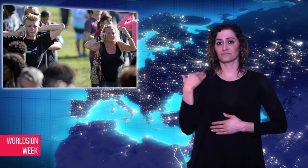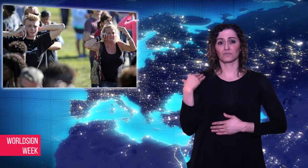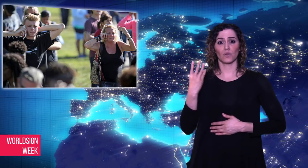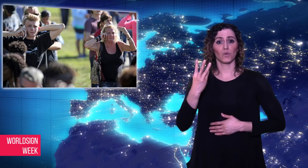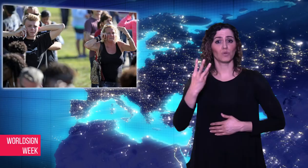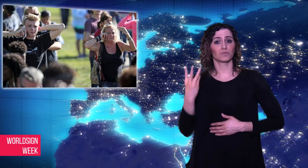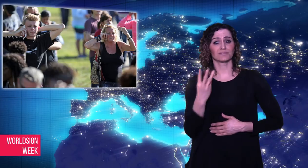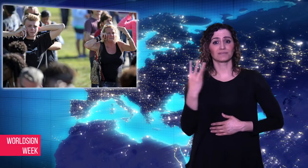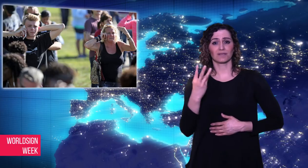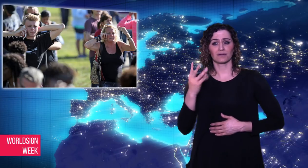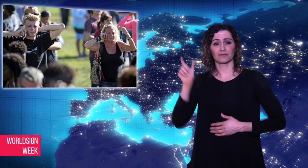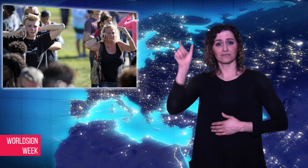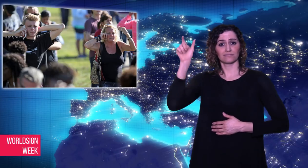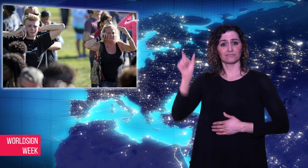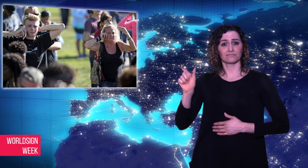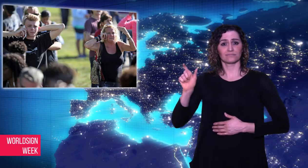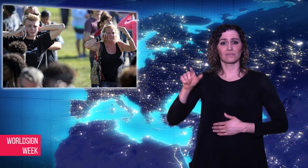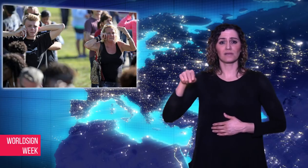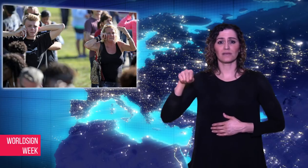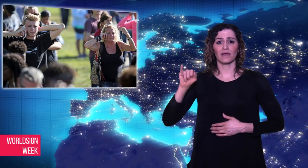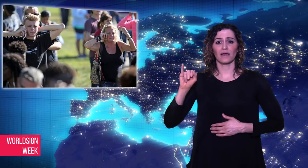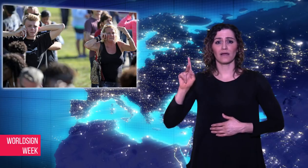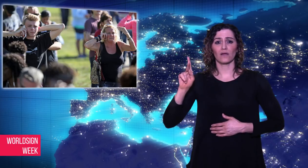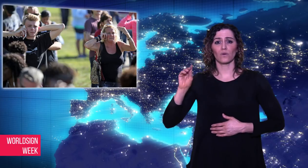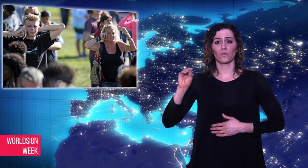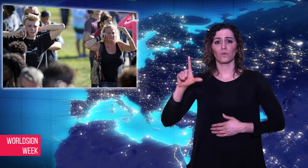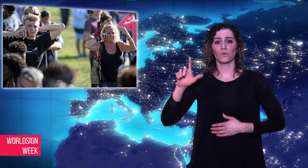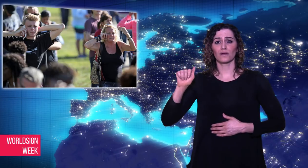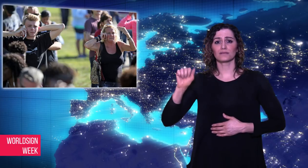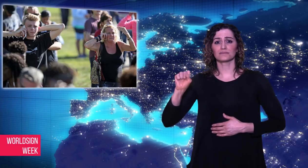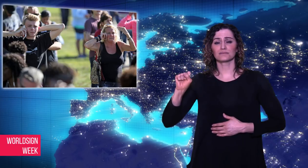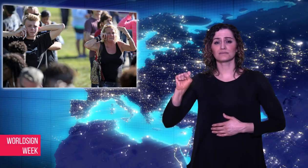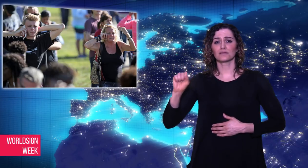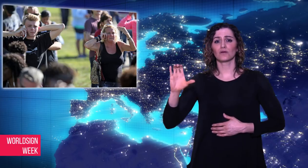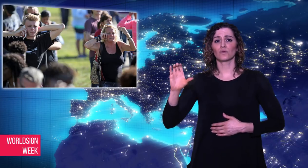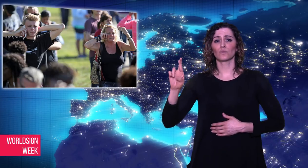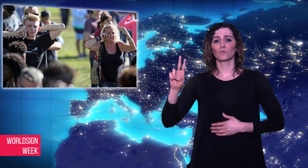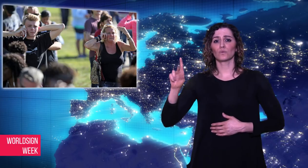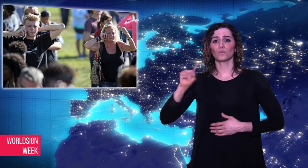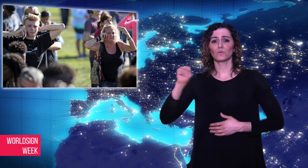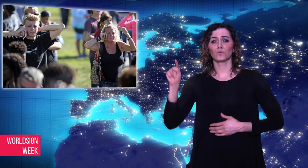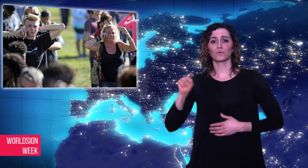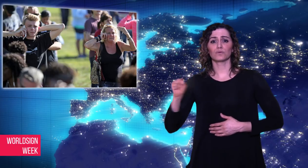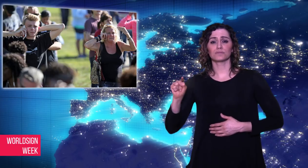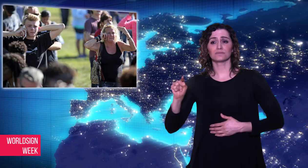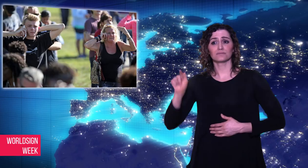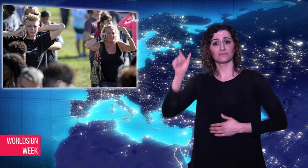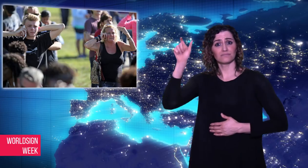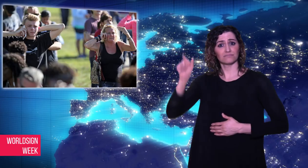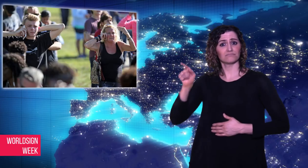Last Wednesday, former student Nikolas